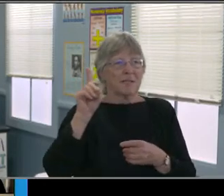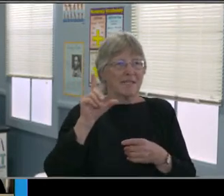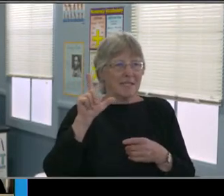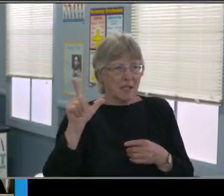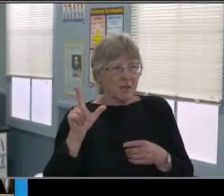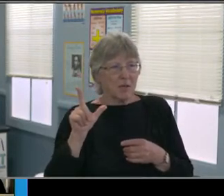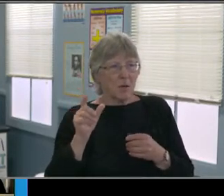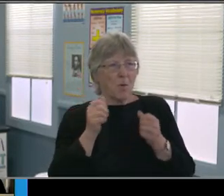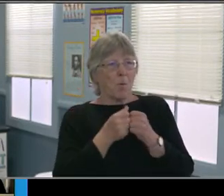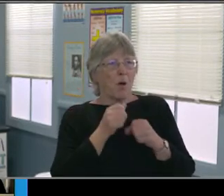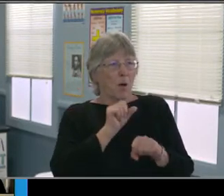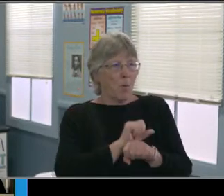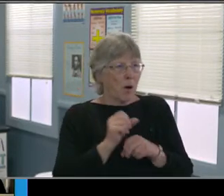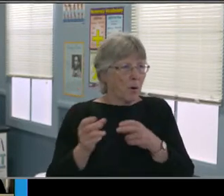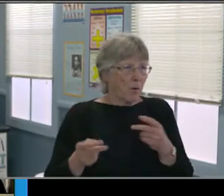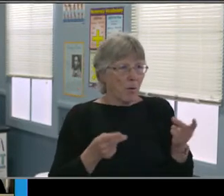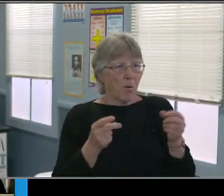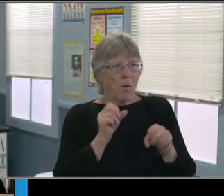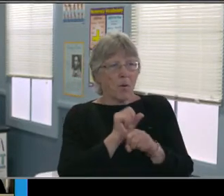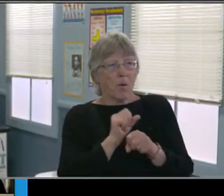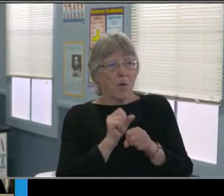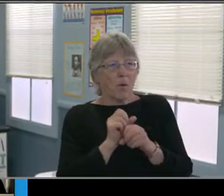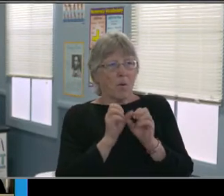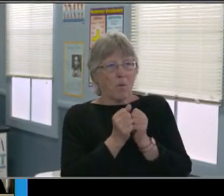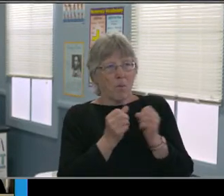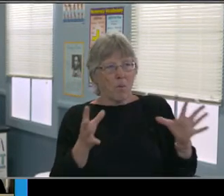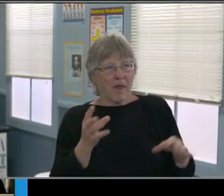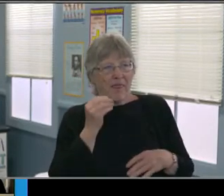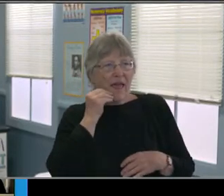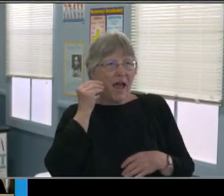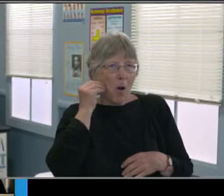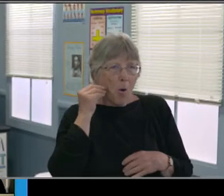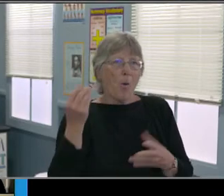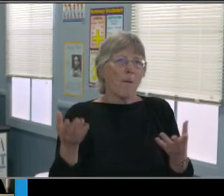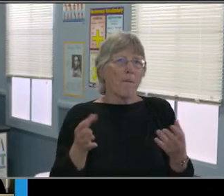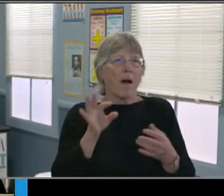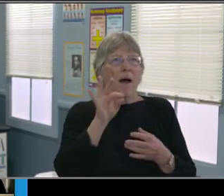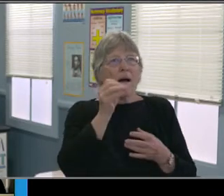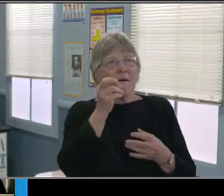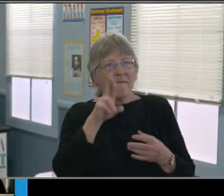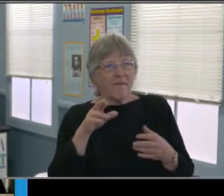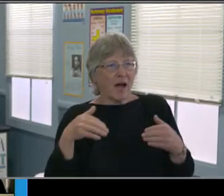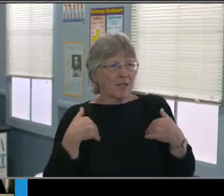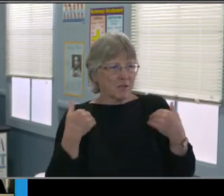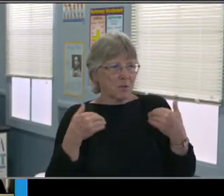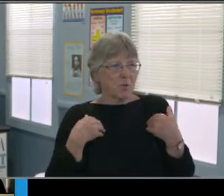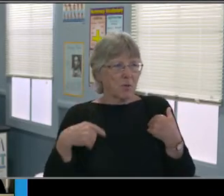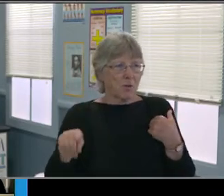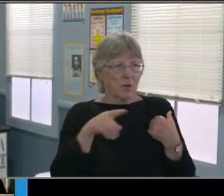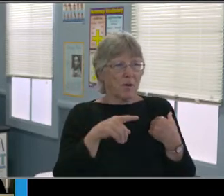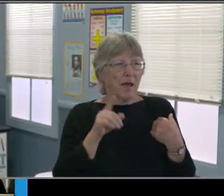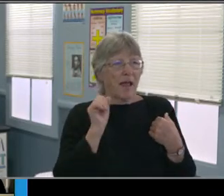and how we work with our families and students around that distance learning specifically with our students with disability.